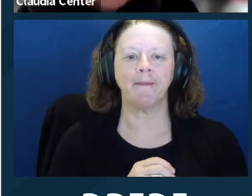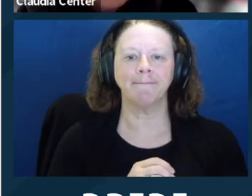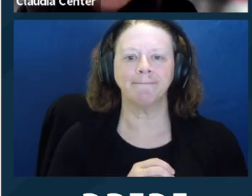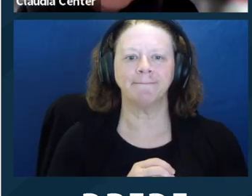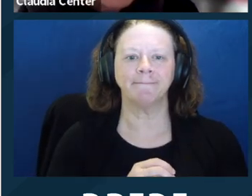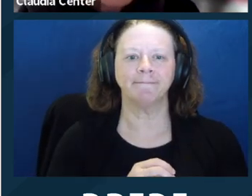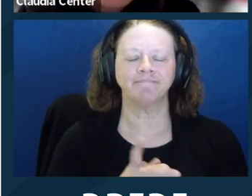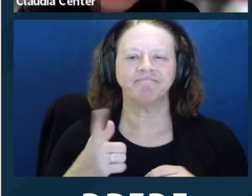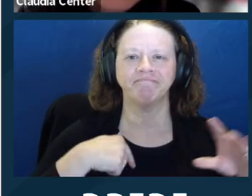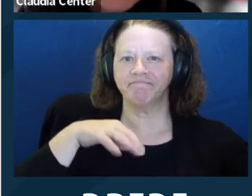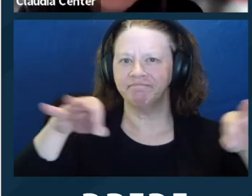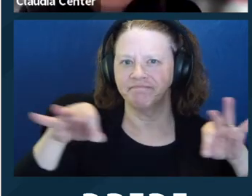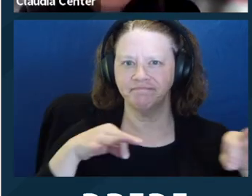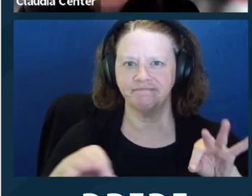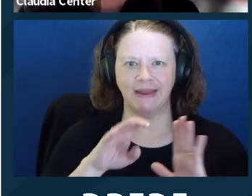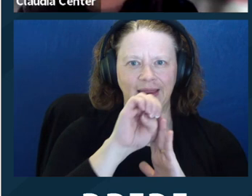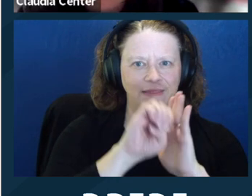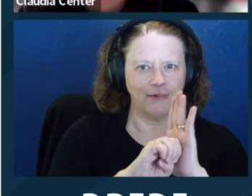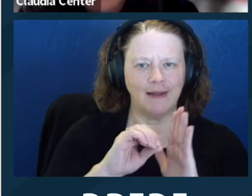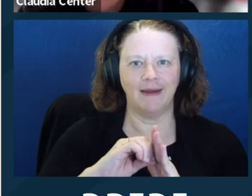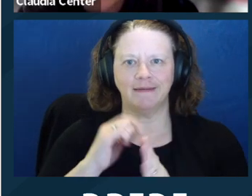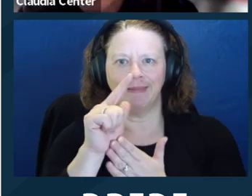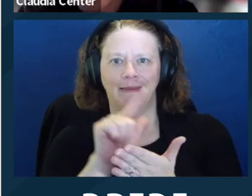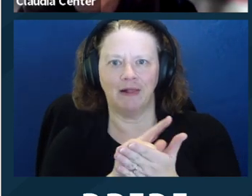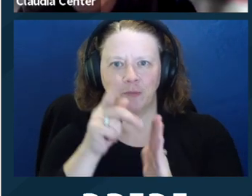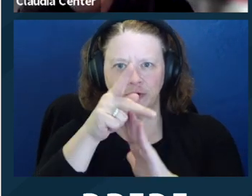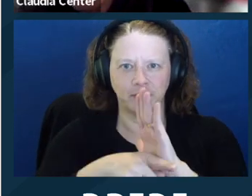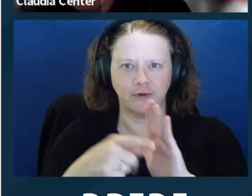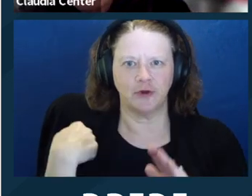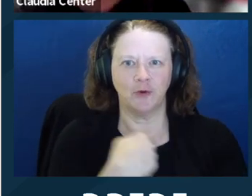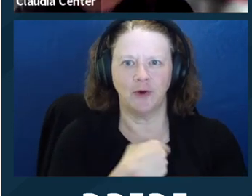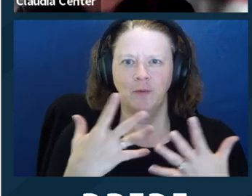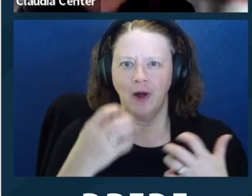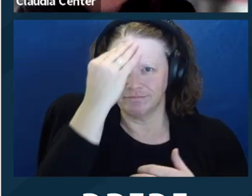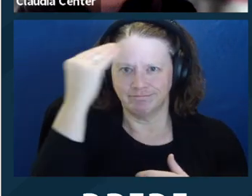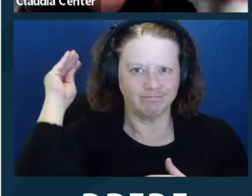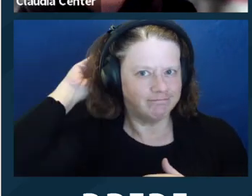going to go over some of the ethical and legal principles that we want to keep in mind whenever